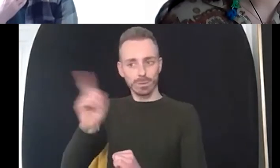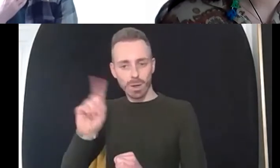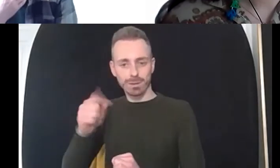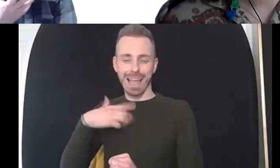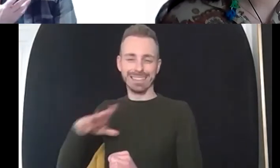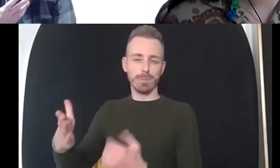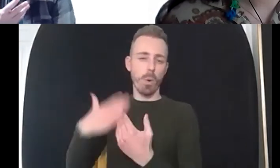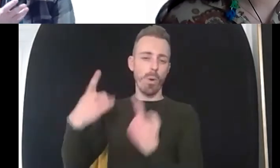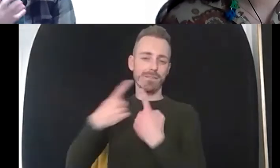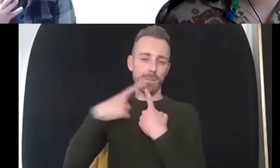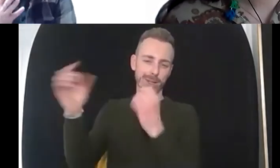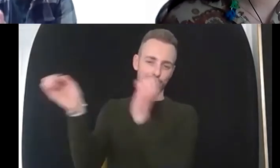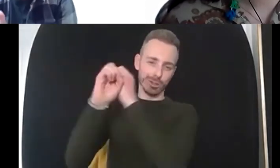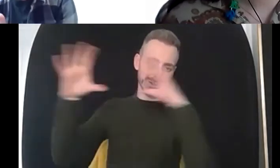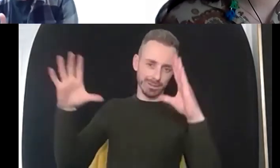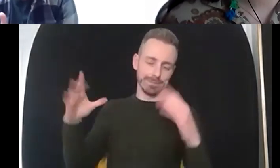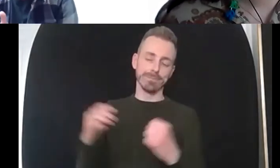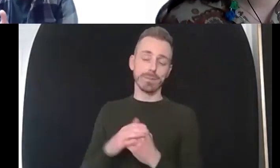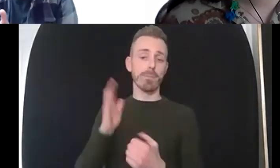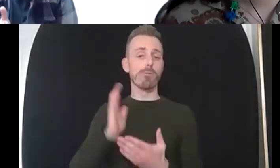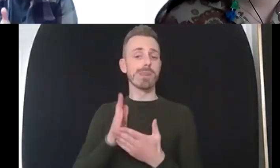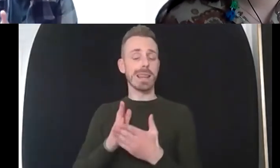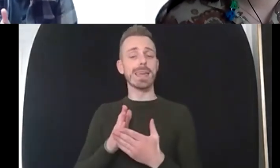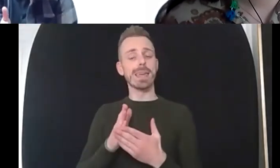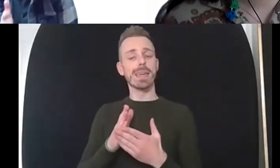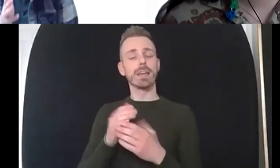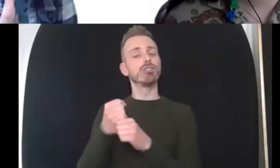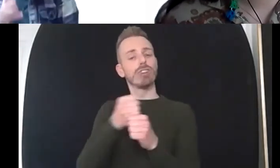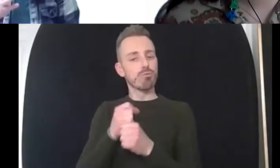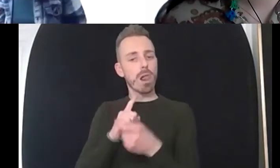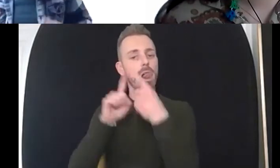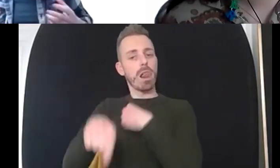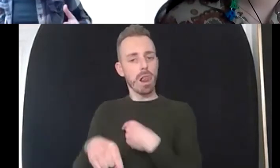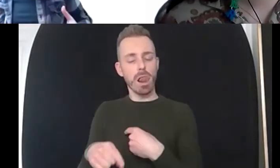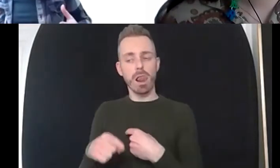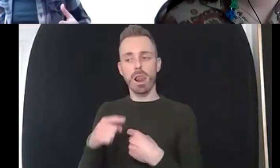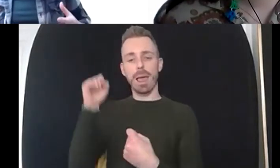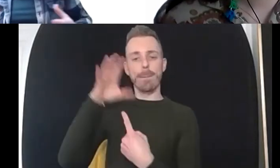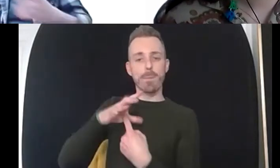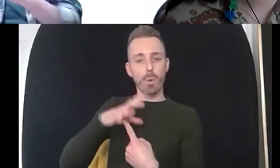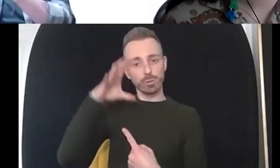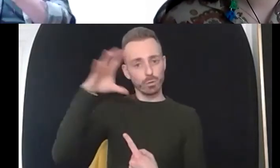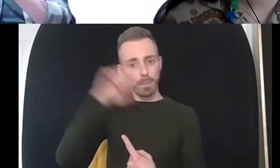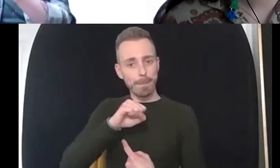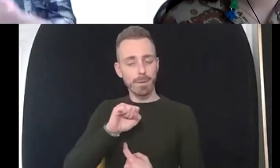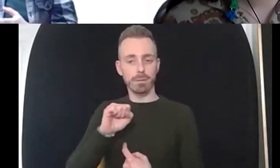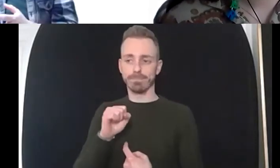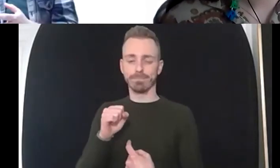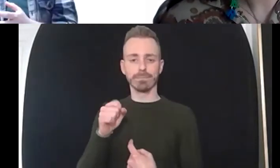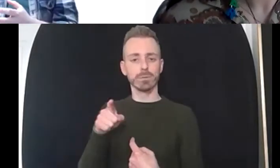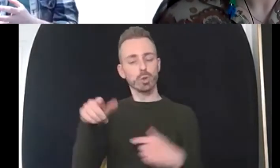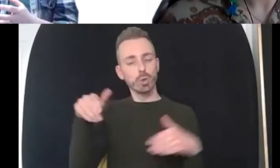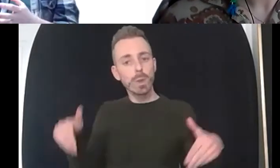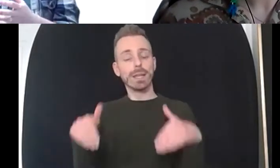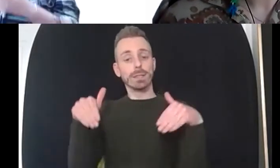it's back down to the values and being able to engage with your values now as you uh wait to um